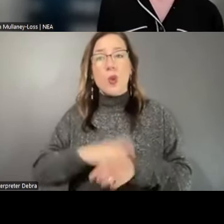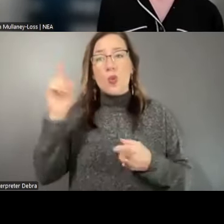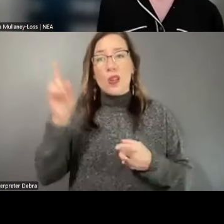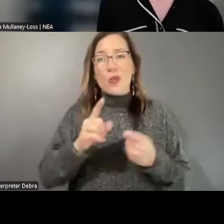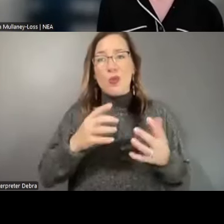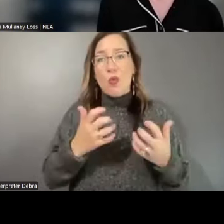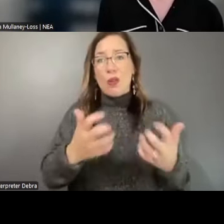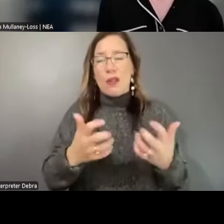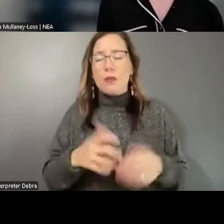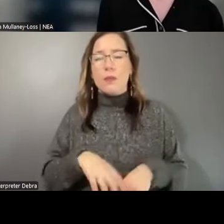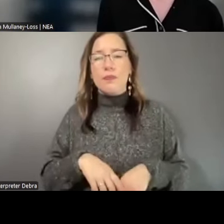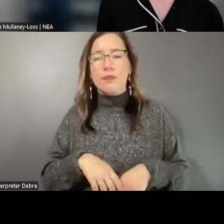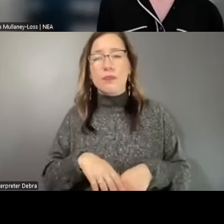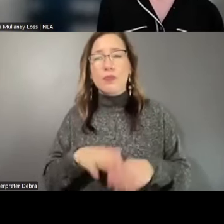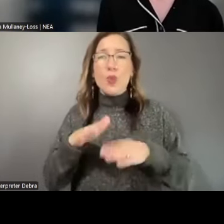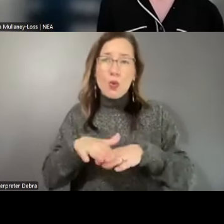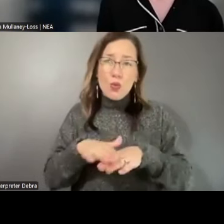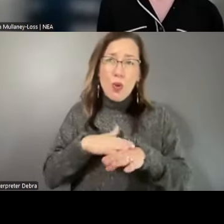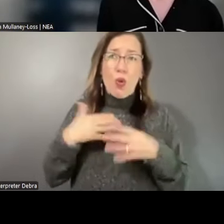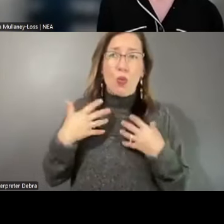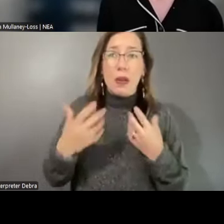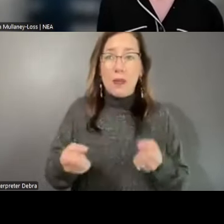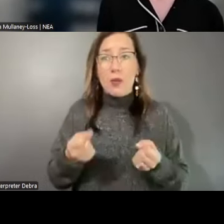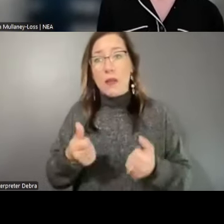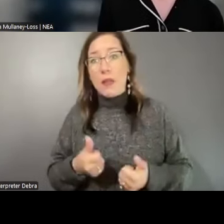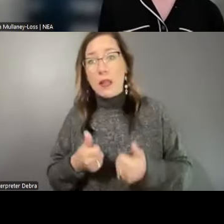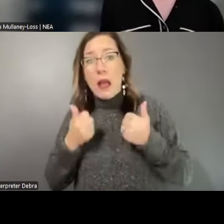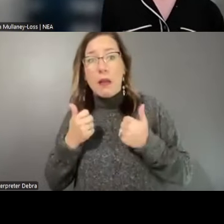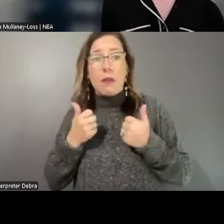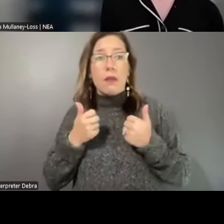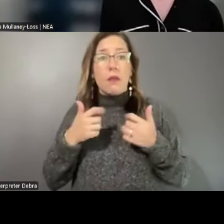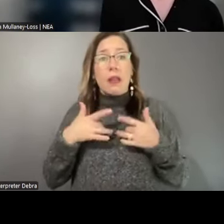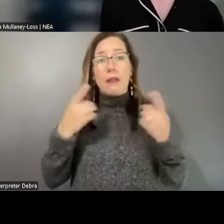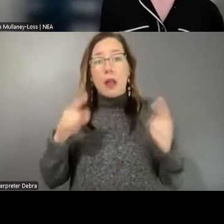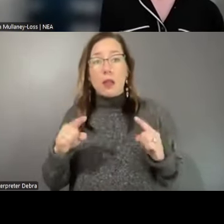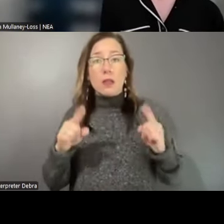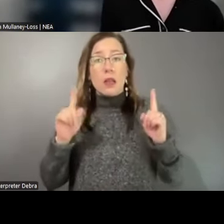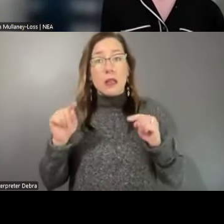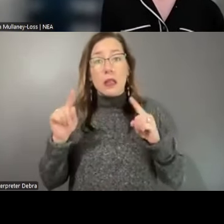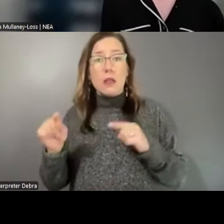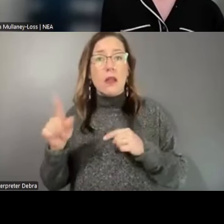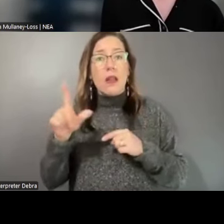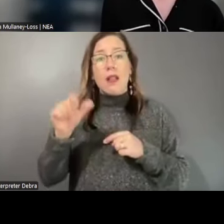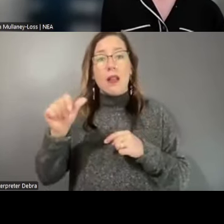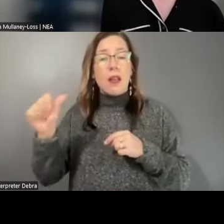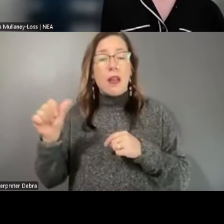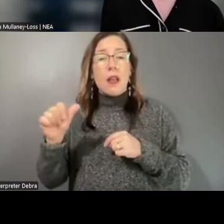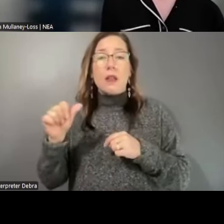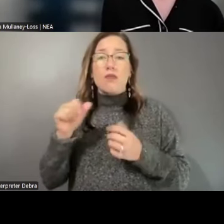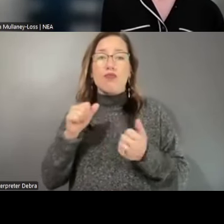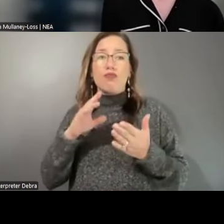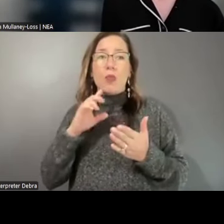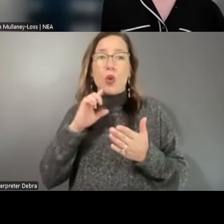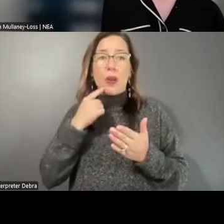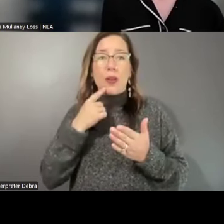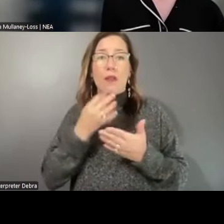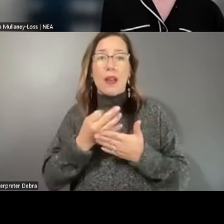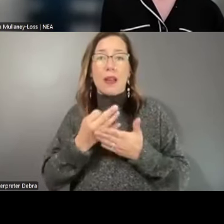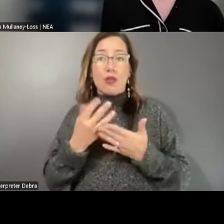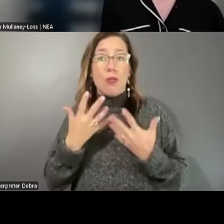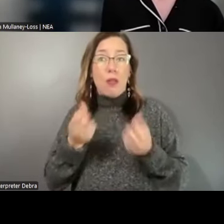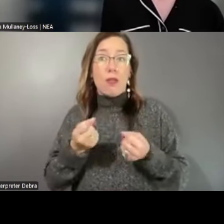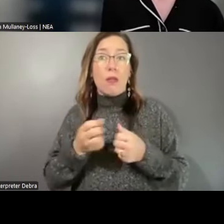and slower recovery of live event attendance, these LAAs face critical financial hurdles.